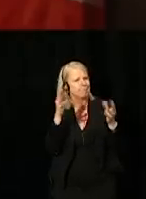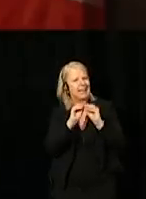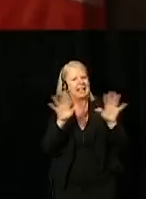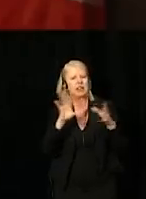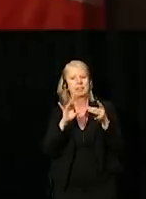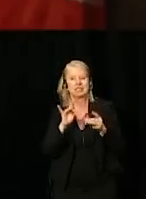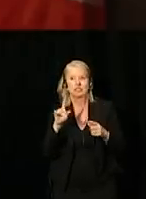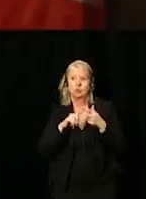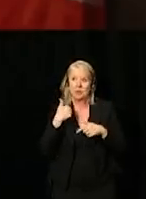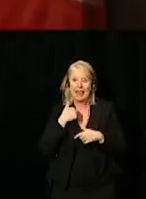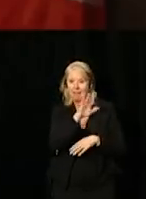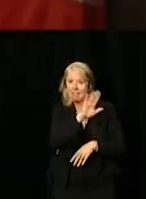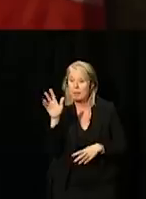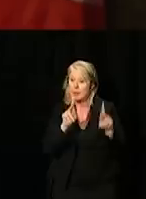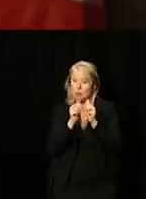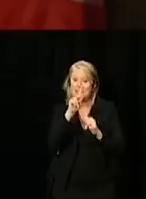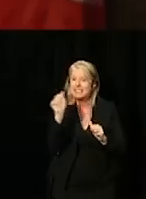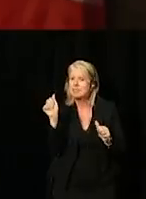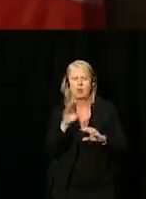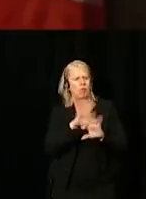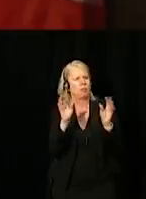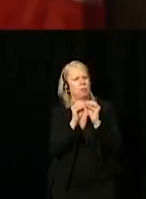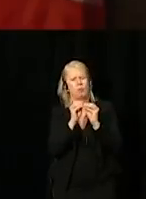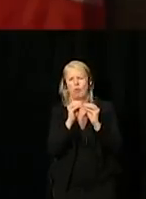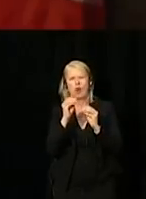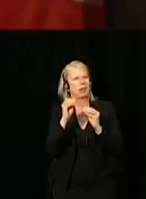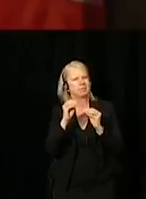that persons with disabilities will no longer be treated as an afterthought,